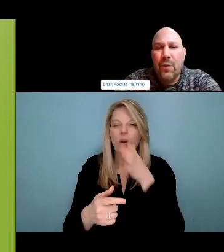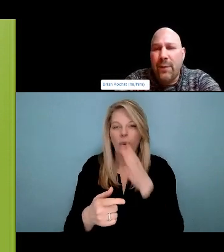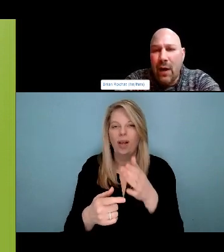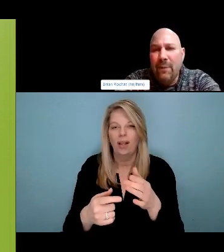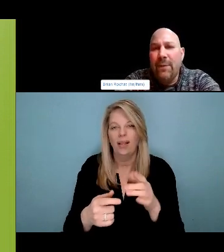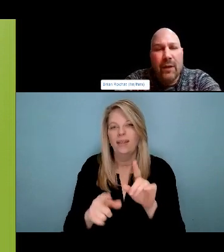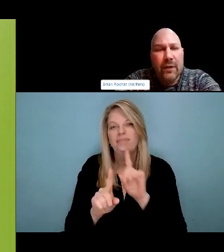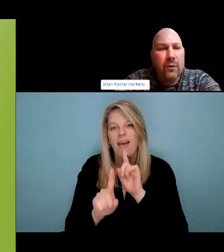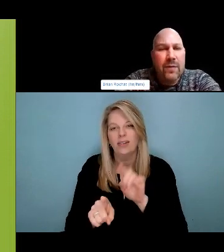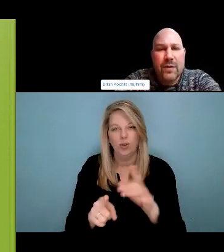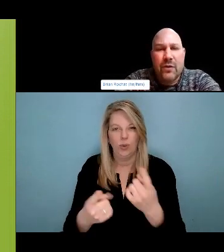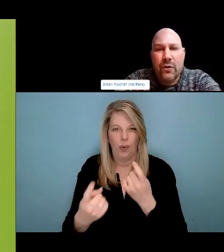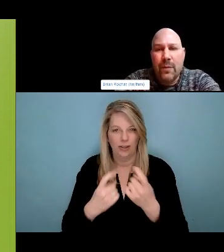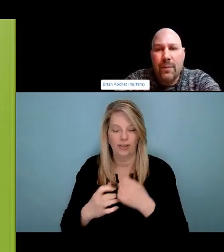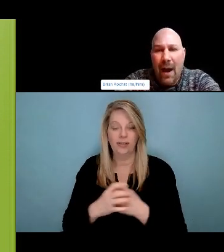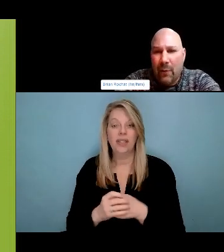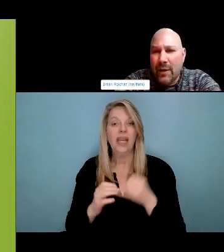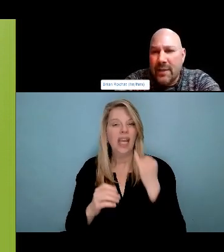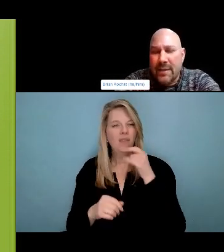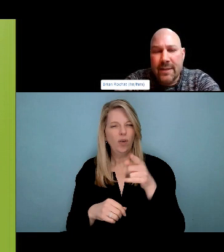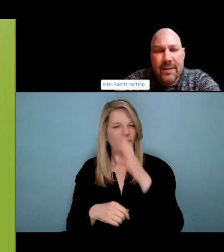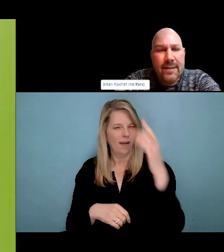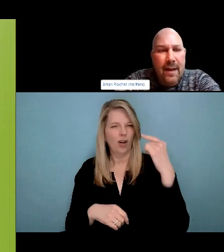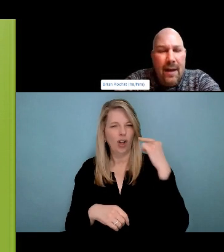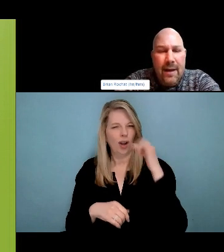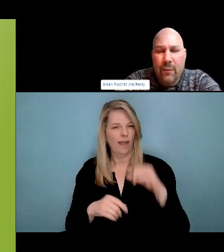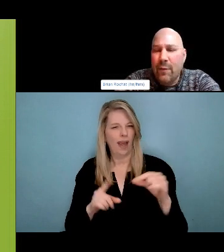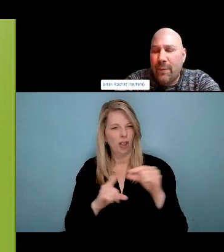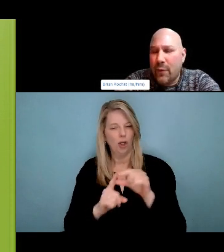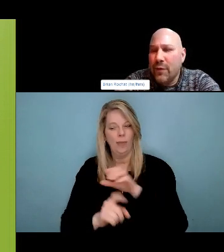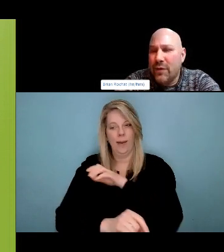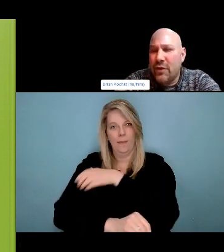beach and he returned with a needle feather. He gifted it to me.